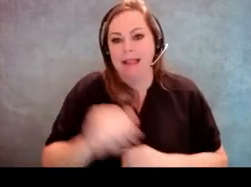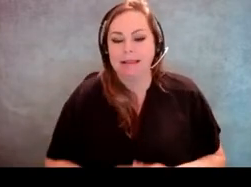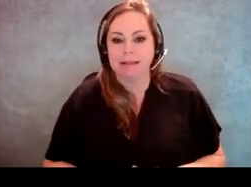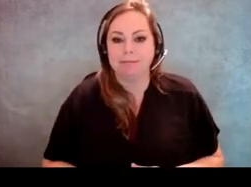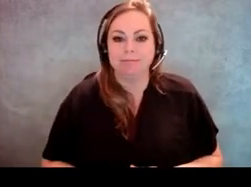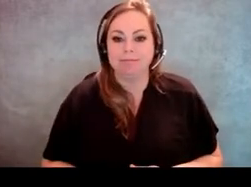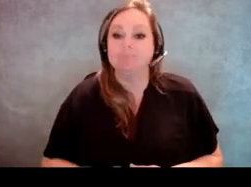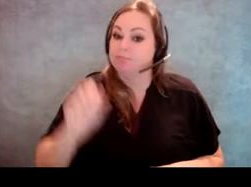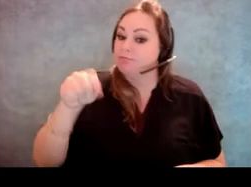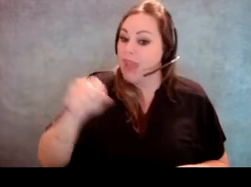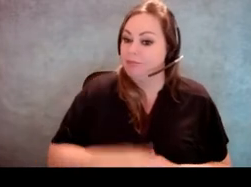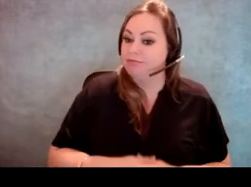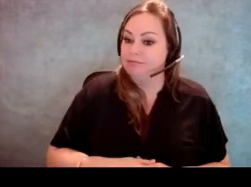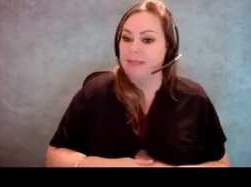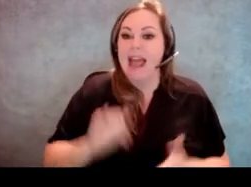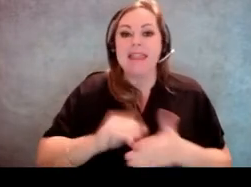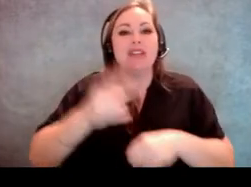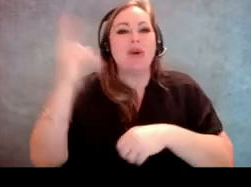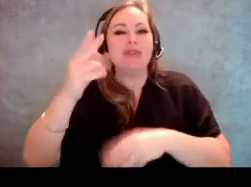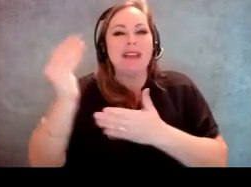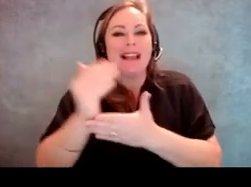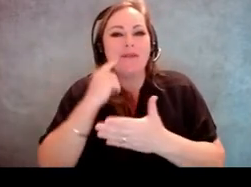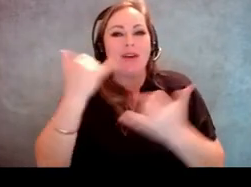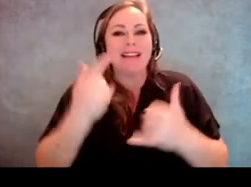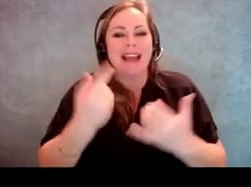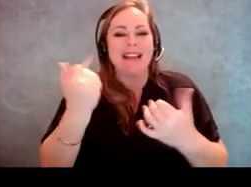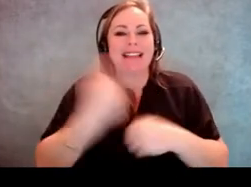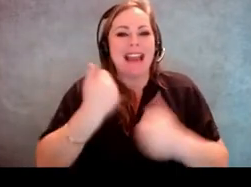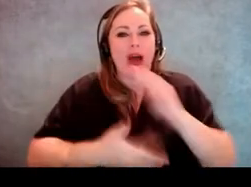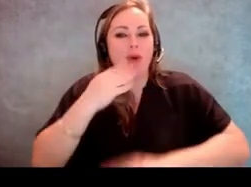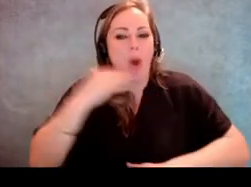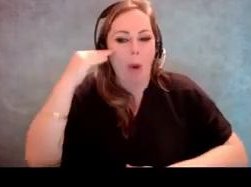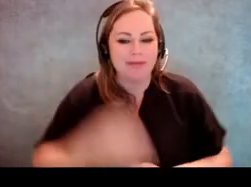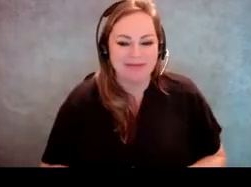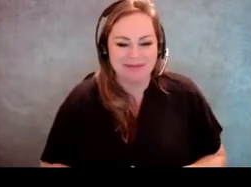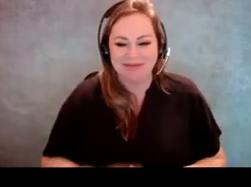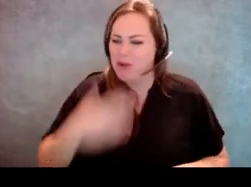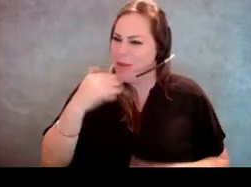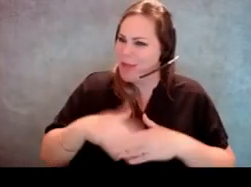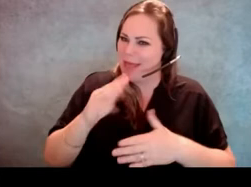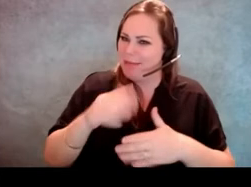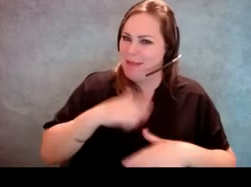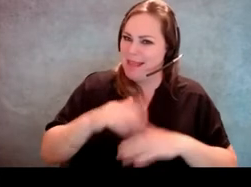[Molly Broadway] Yeah. [Jeff Miller] You've all had your history lesson for today so we can go home. [Molly Broadway] You're always so much better at that part than I am. Thank you, Jeff.